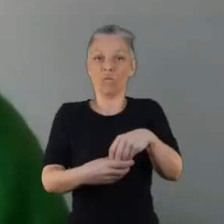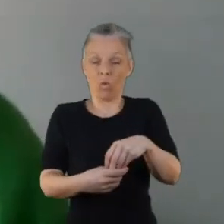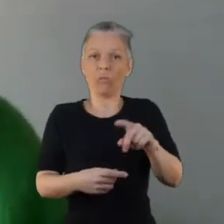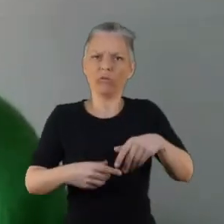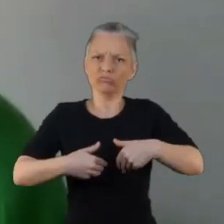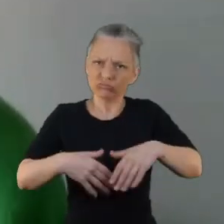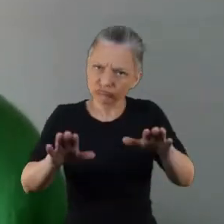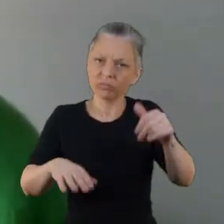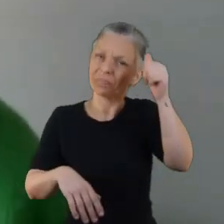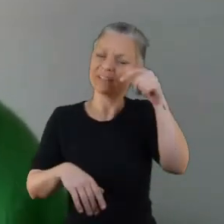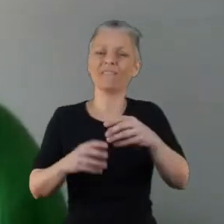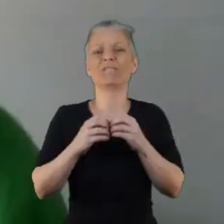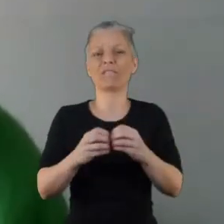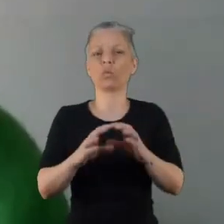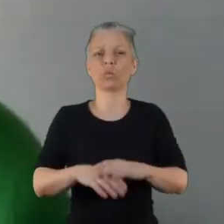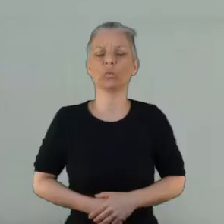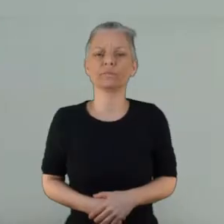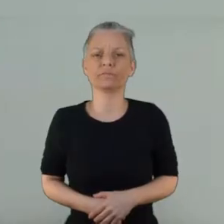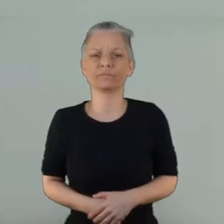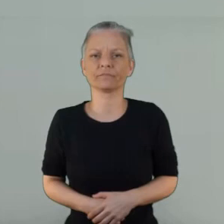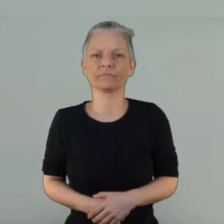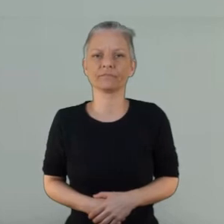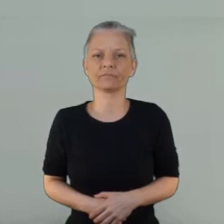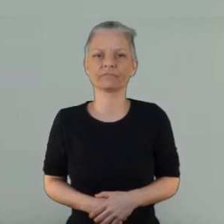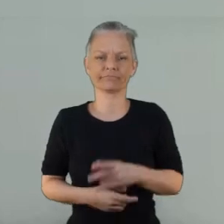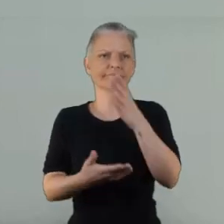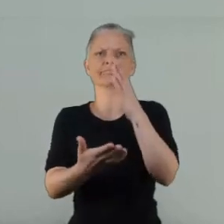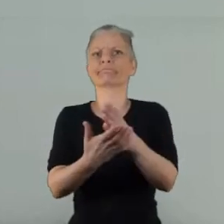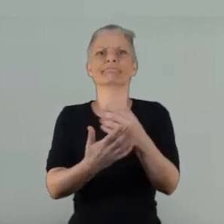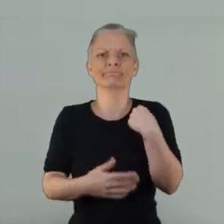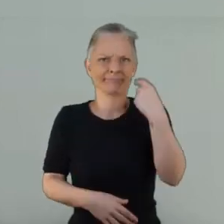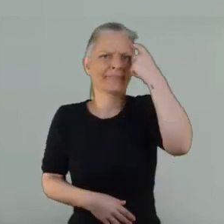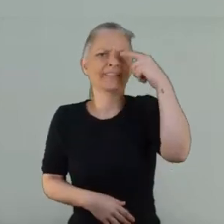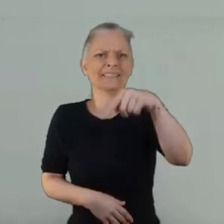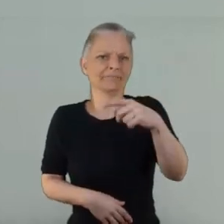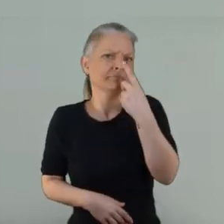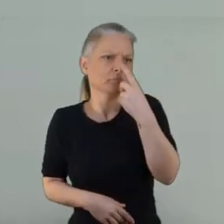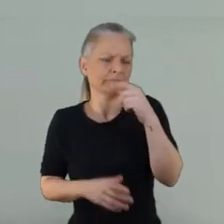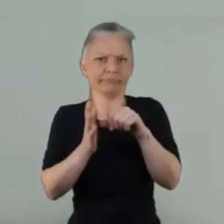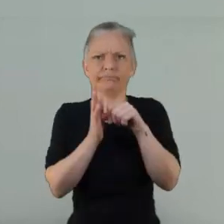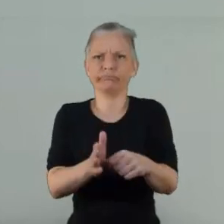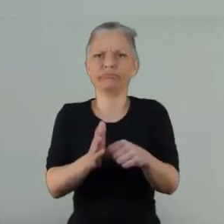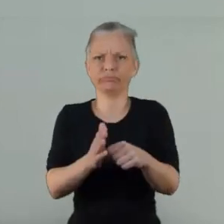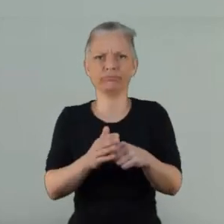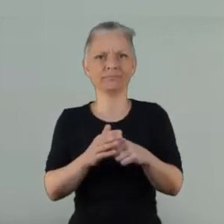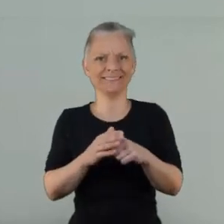So thank you both for sharing. My advice would be listen to people.